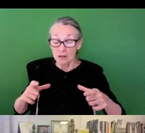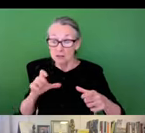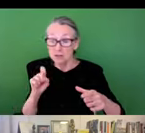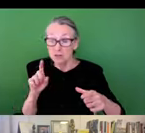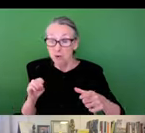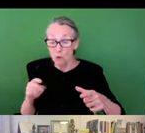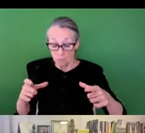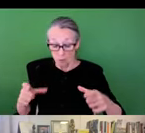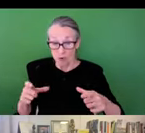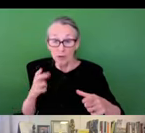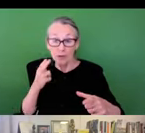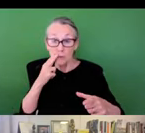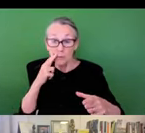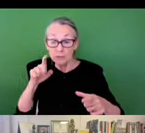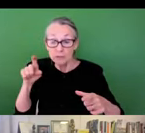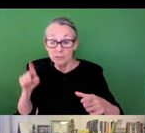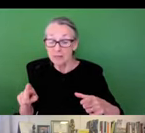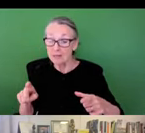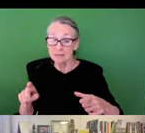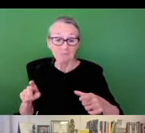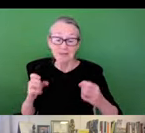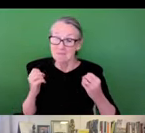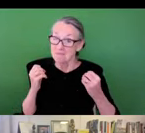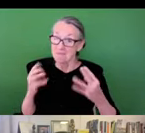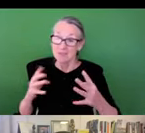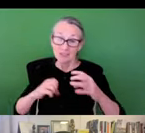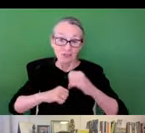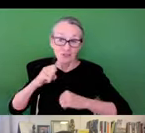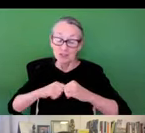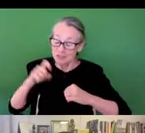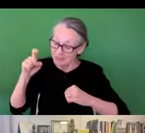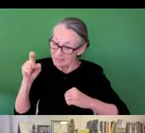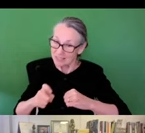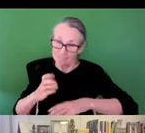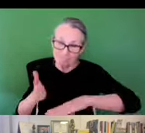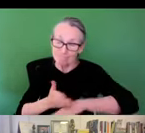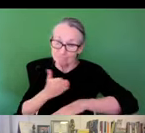to overflowing storm drains in Houston, a lot of our systems are past their prime and decaying infrastructure